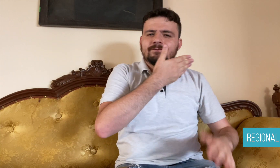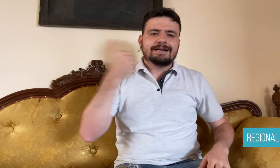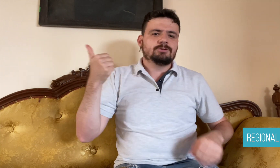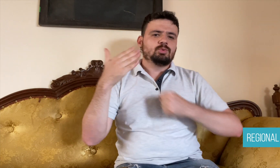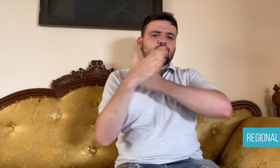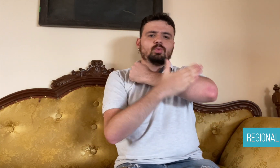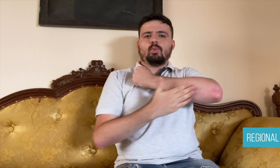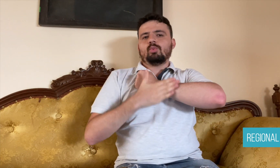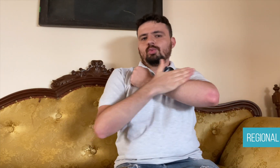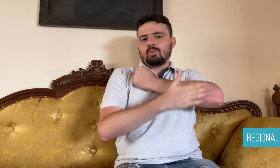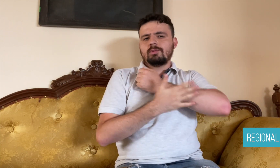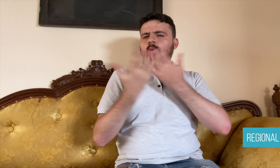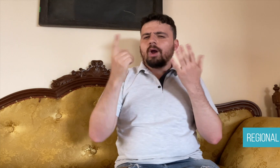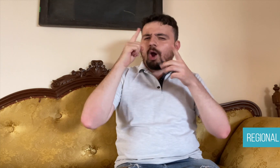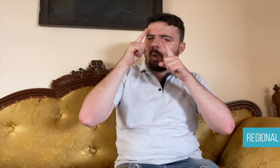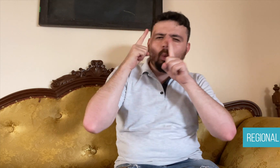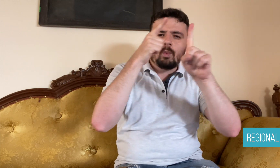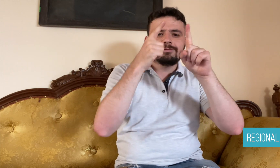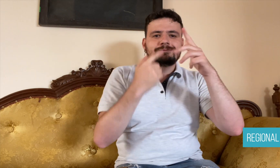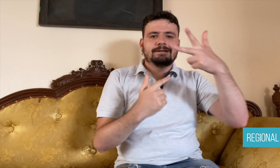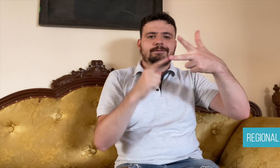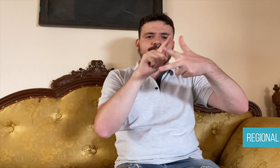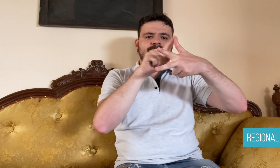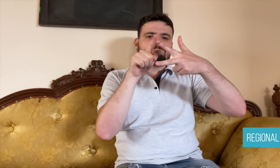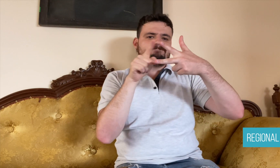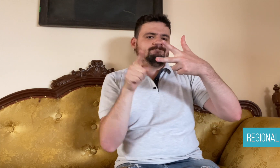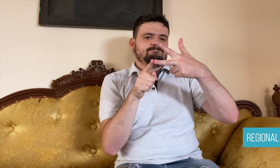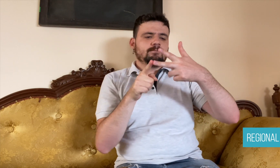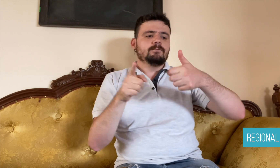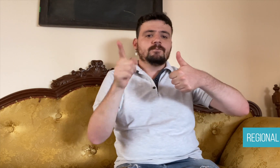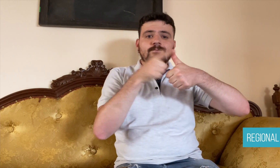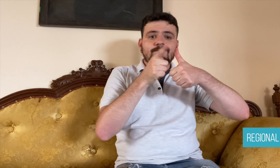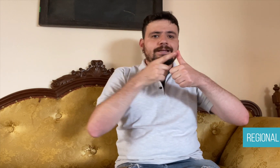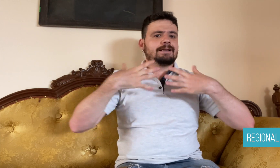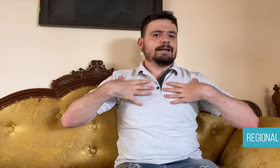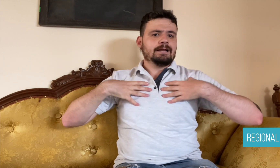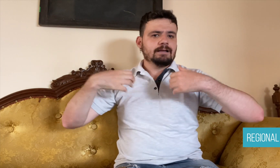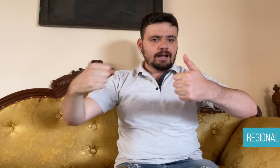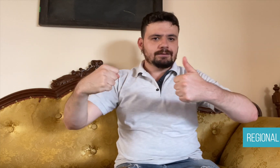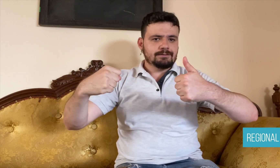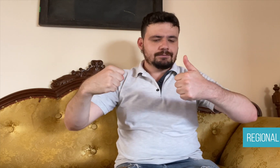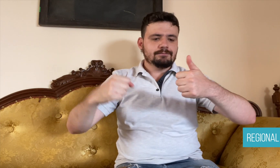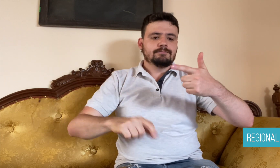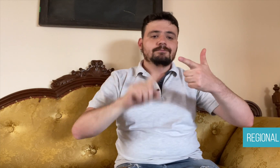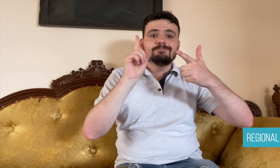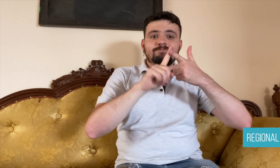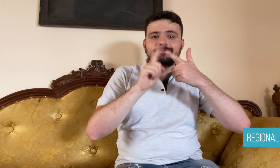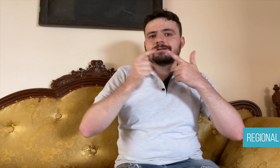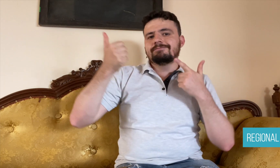and recognition of sign language.” Overall, his goal is